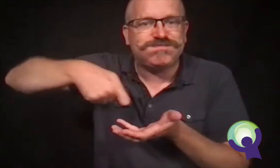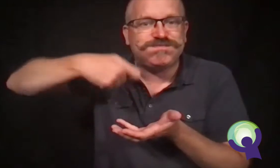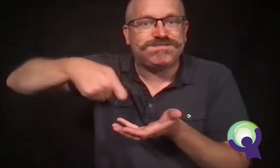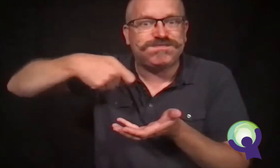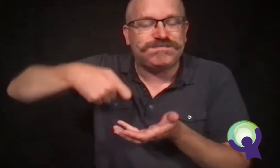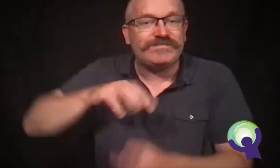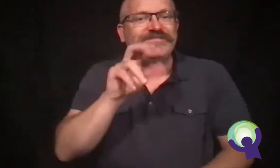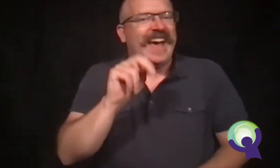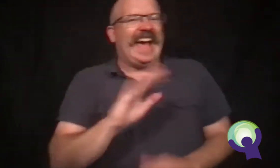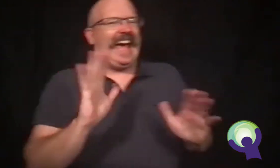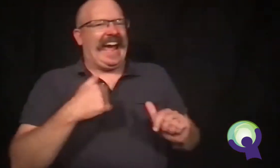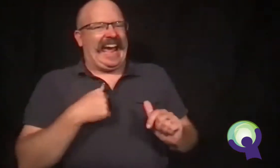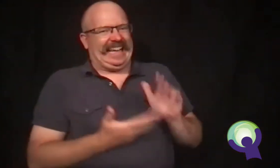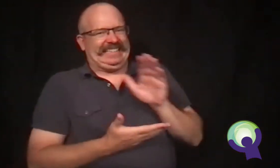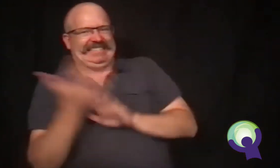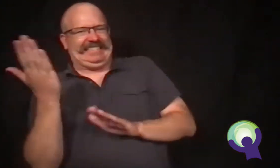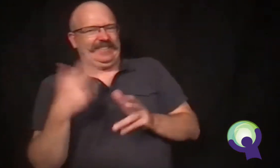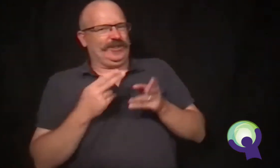“I have something to do this morning."